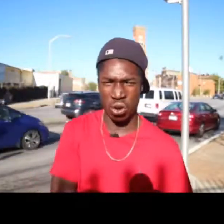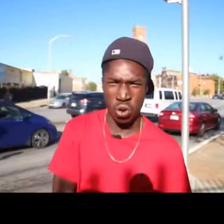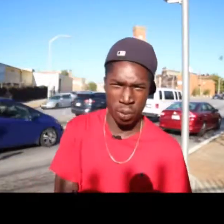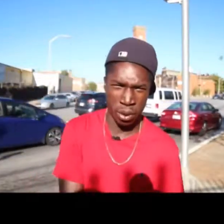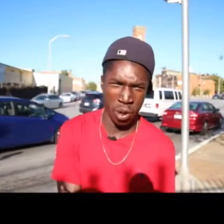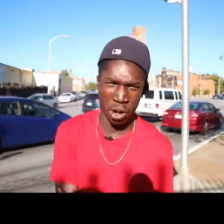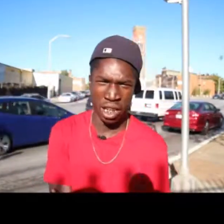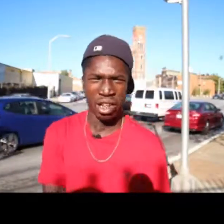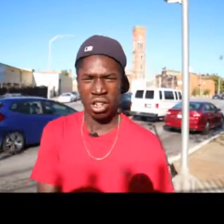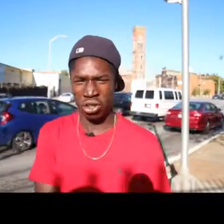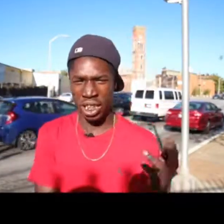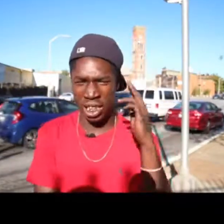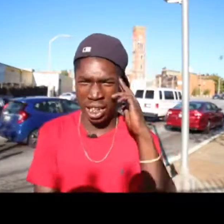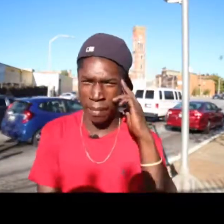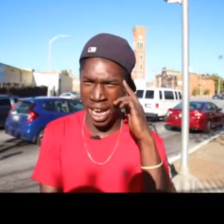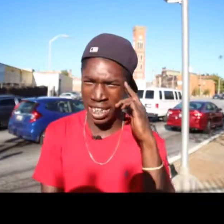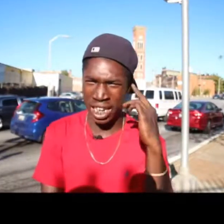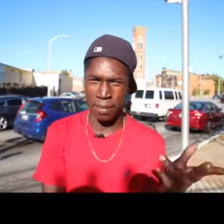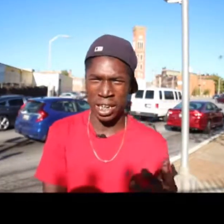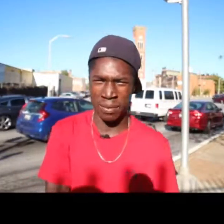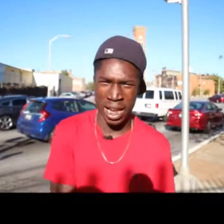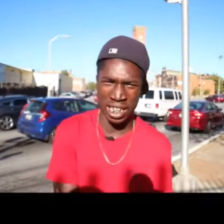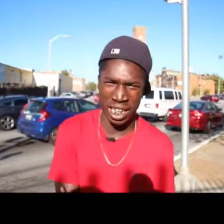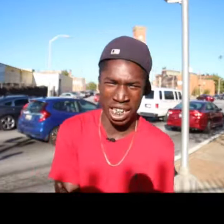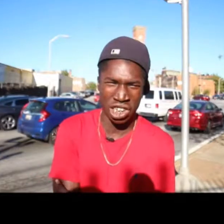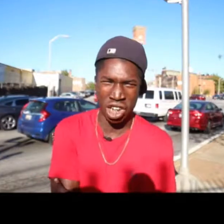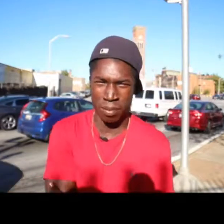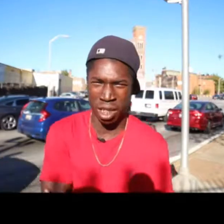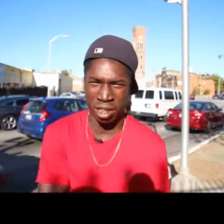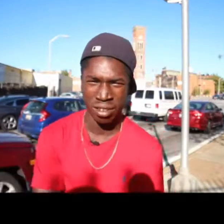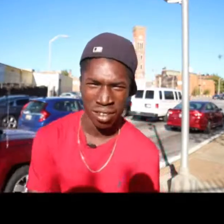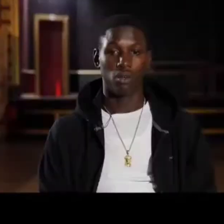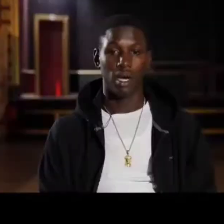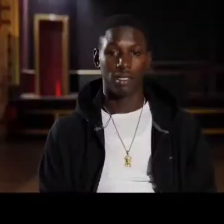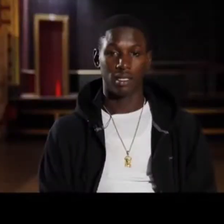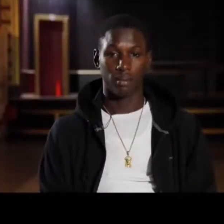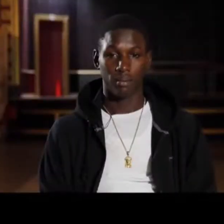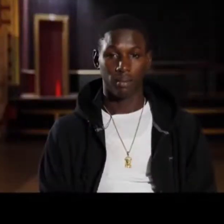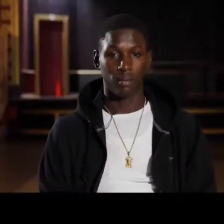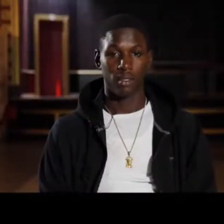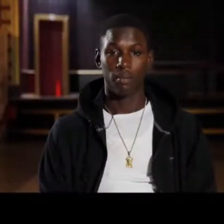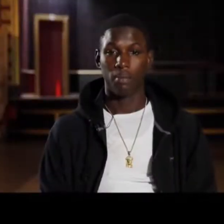even if they do got it they don't have to give it to you they're gonna call the police on you there's a lot of crazy people and